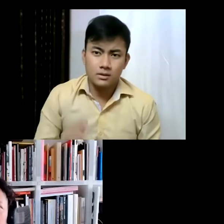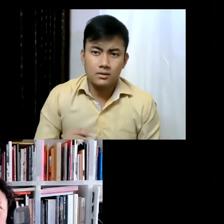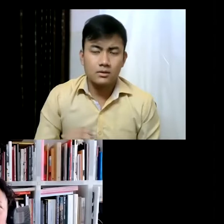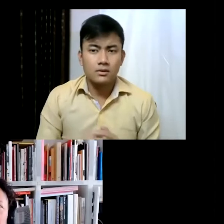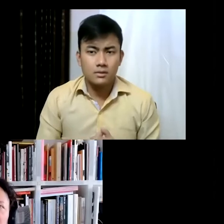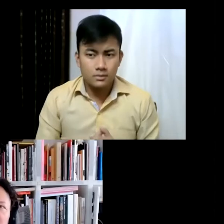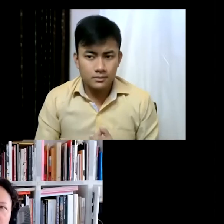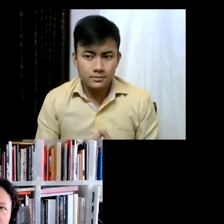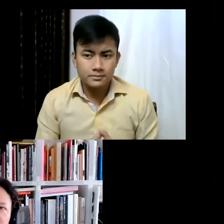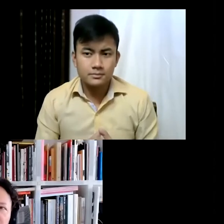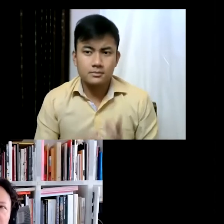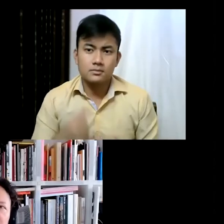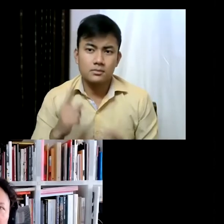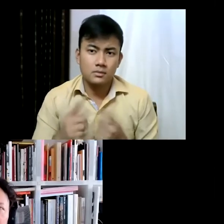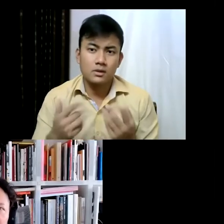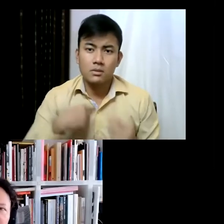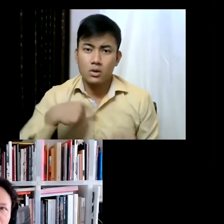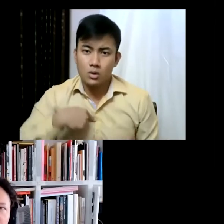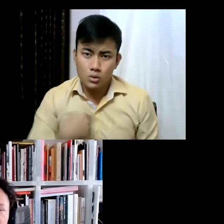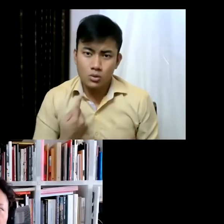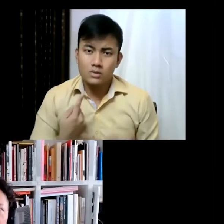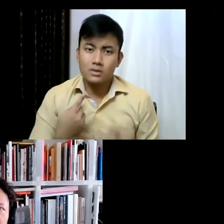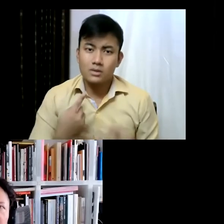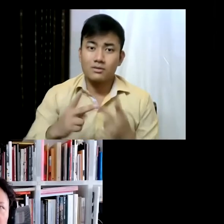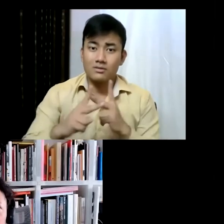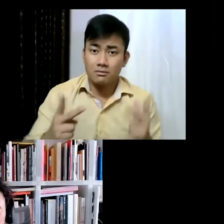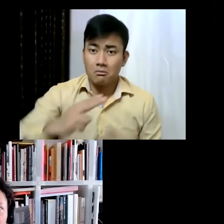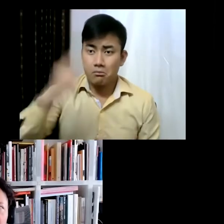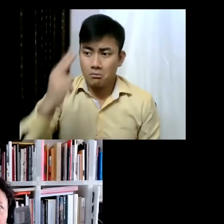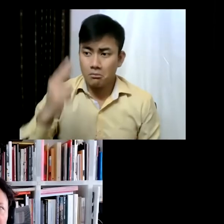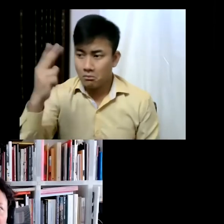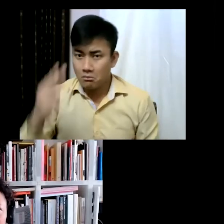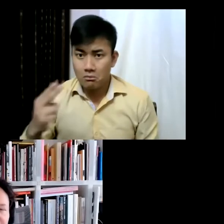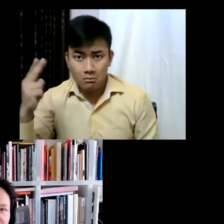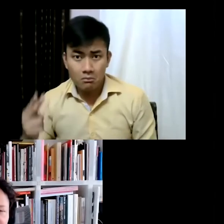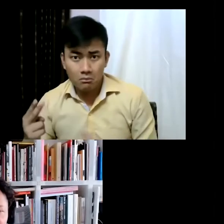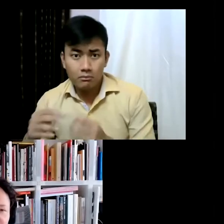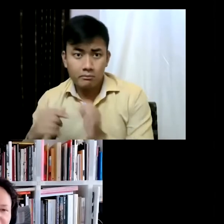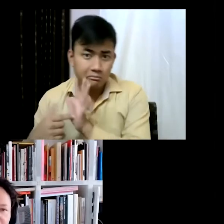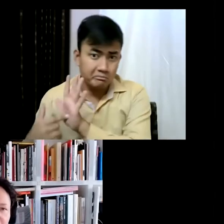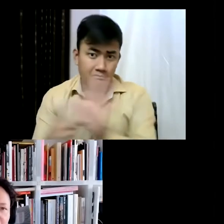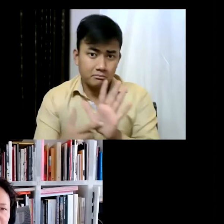know, bringing artworks that depict the, you know, the tragedy of the climate disaster and so forth